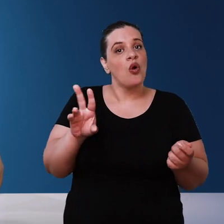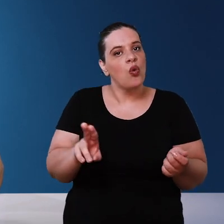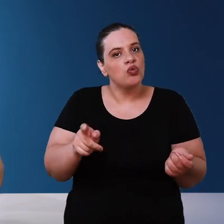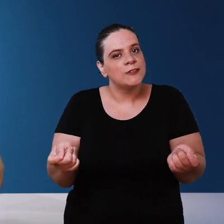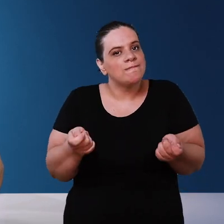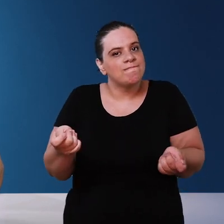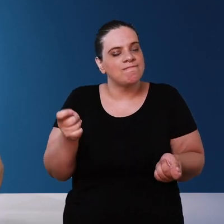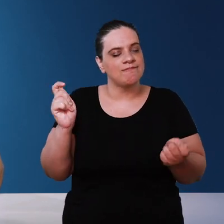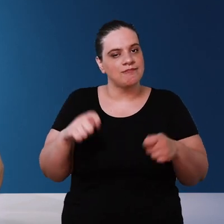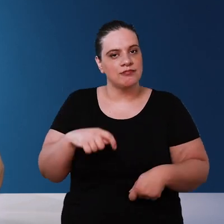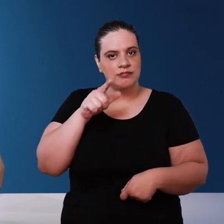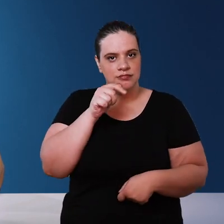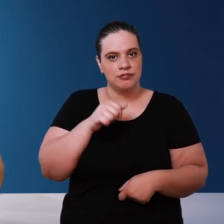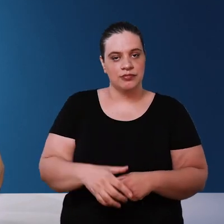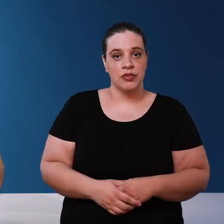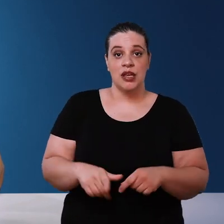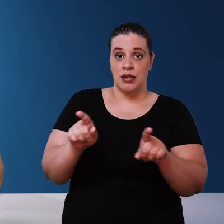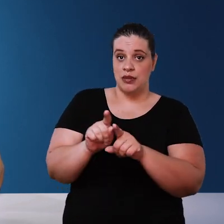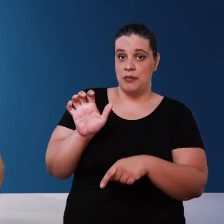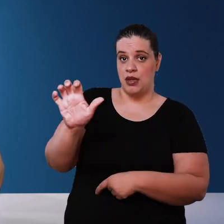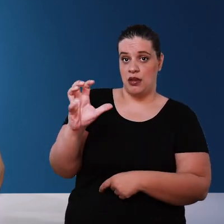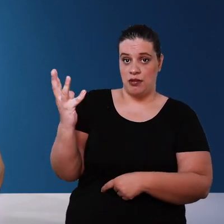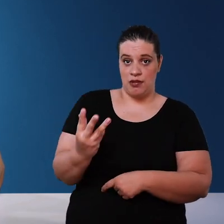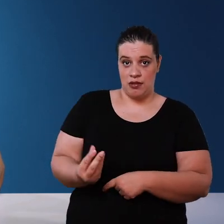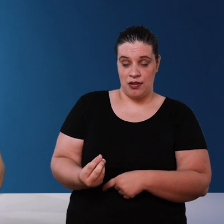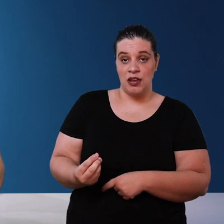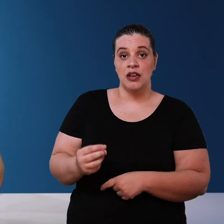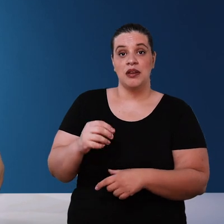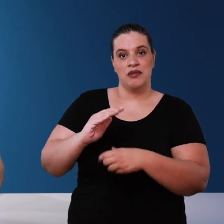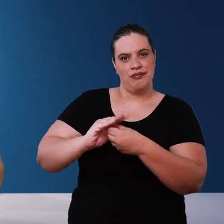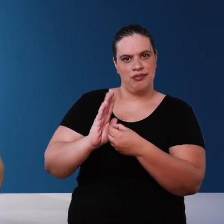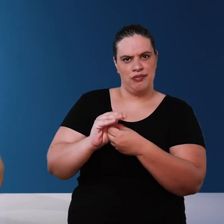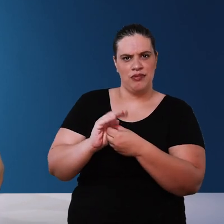of water the same thing with the flush if you use a water valve flush of that